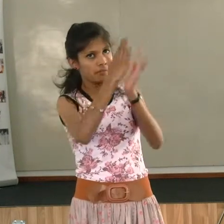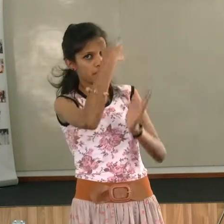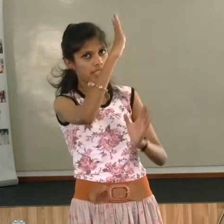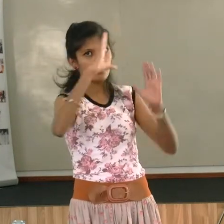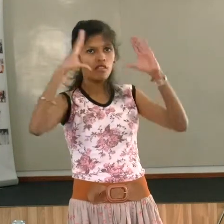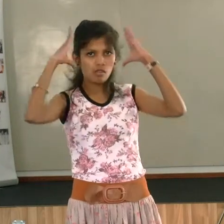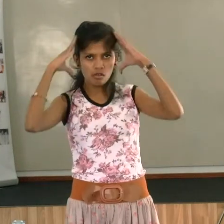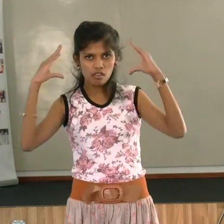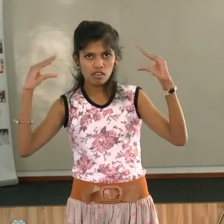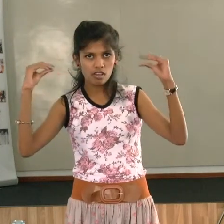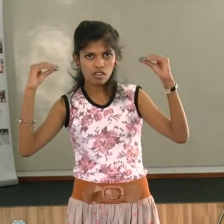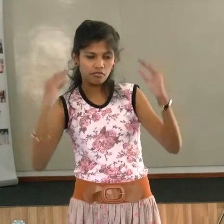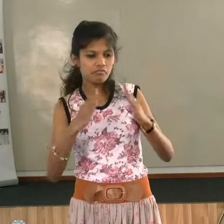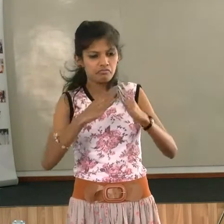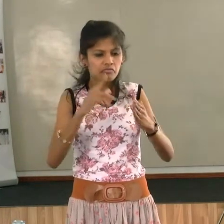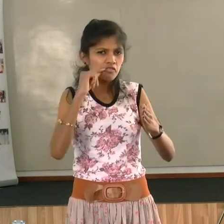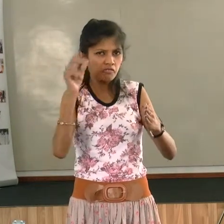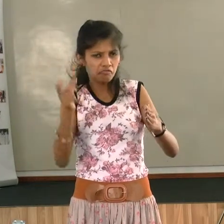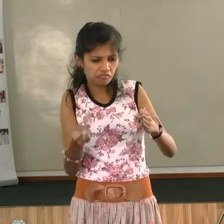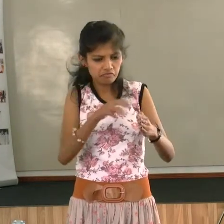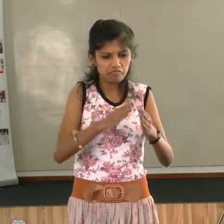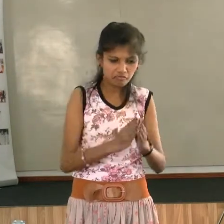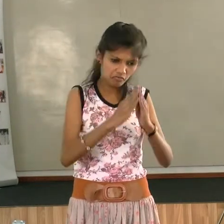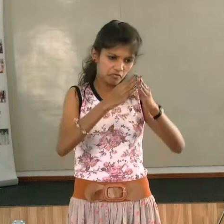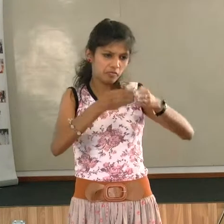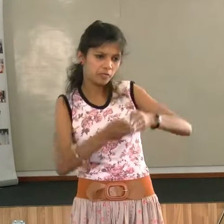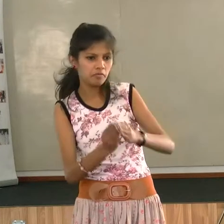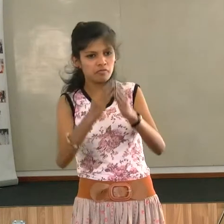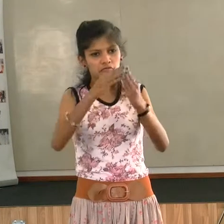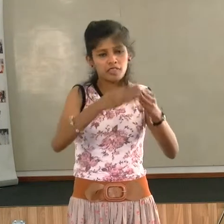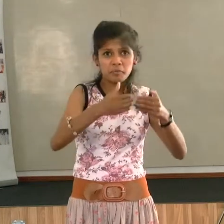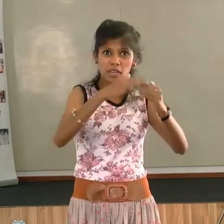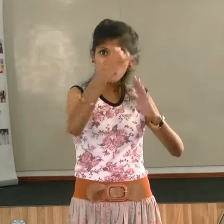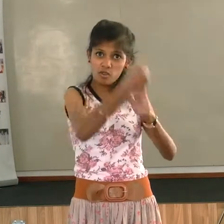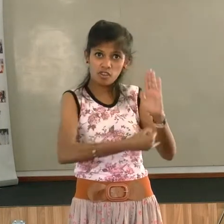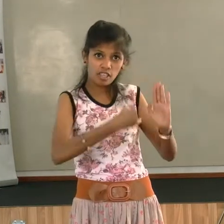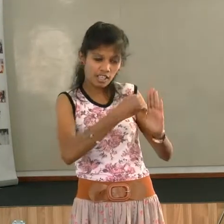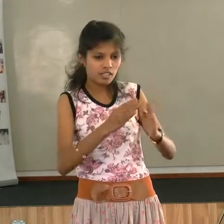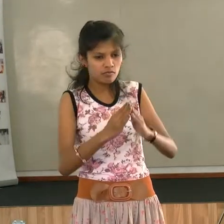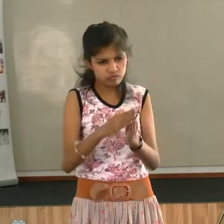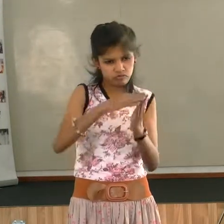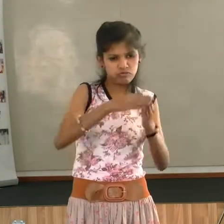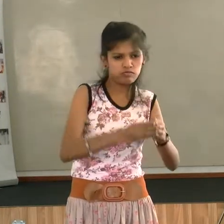live in country named Holland The gentleman sail near Mauritius the ship